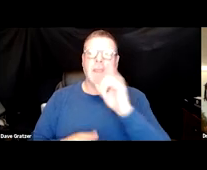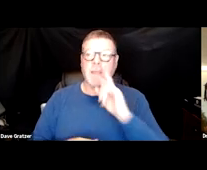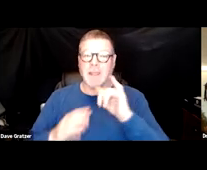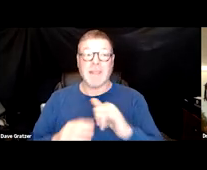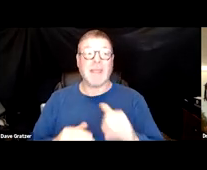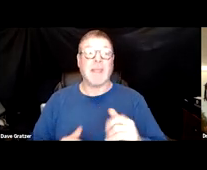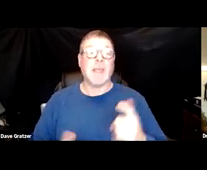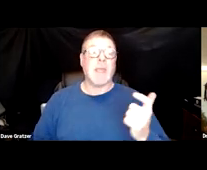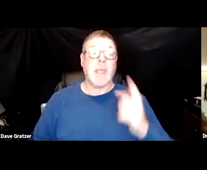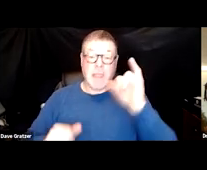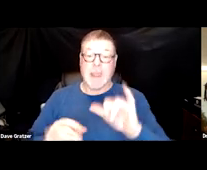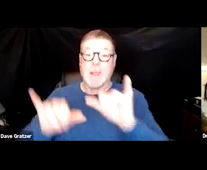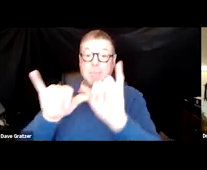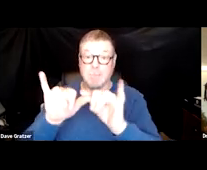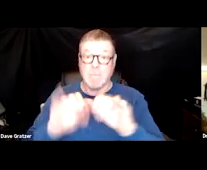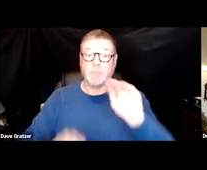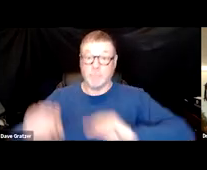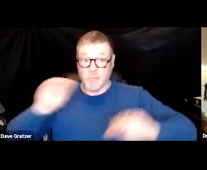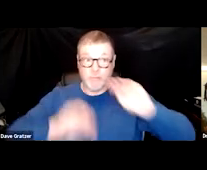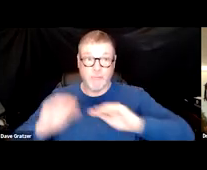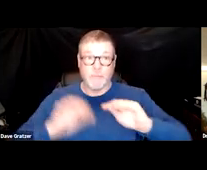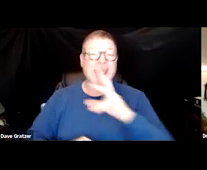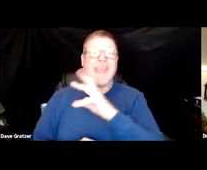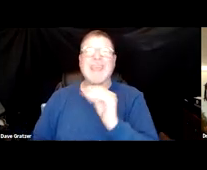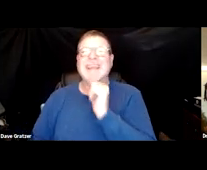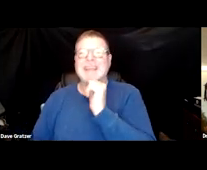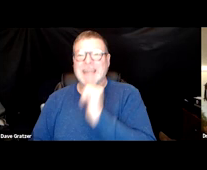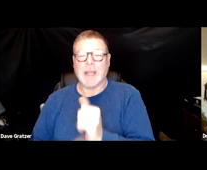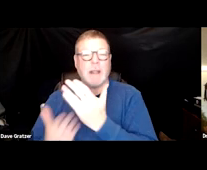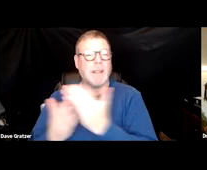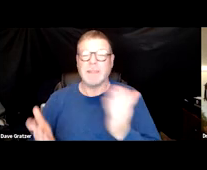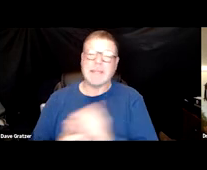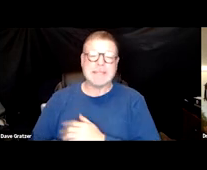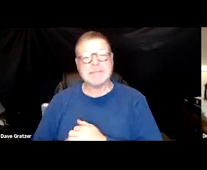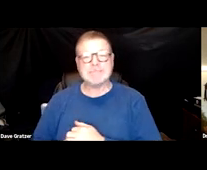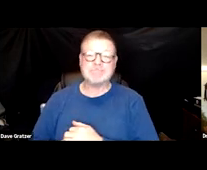Things that we can measure obviously and the non-exertional. Things that are a little bit more subjective.